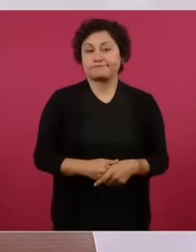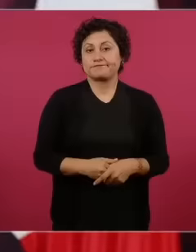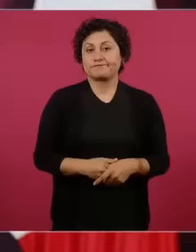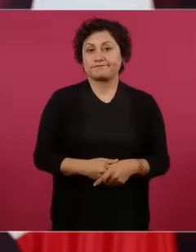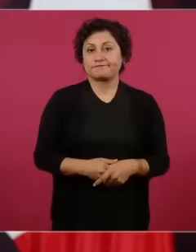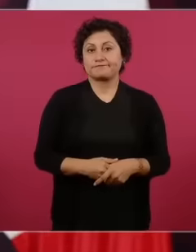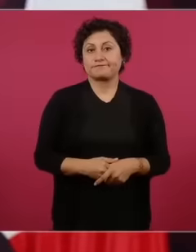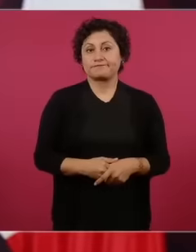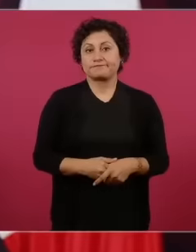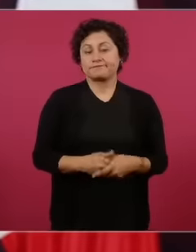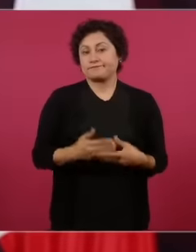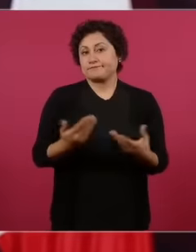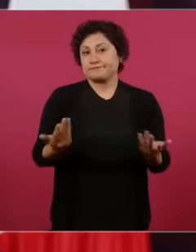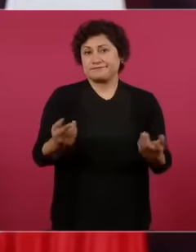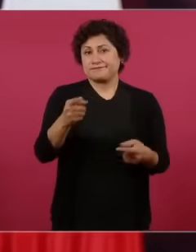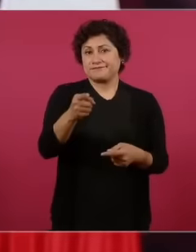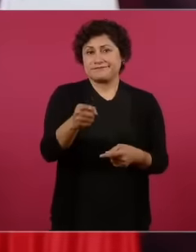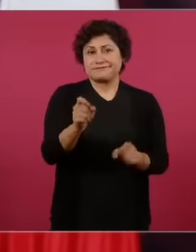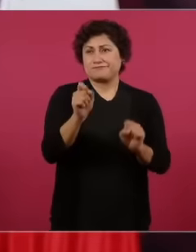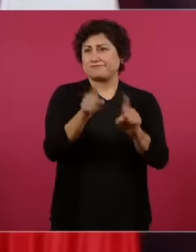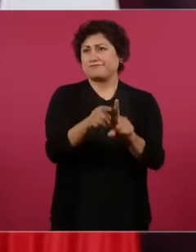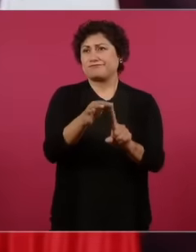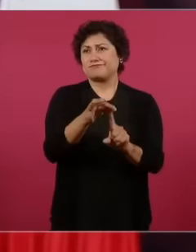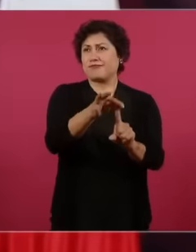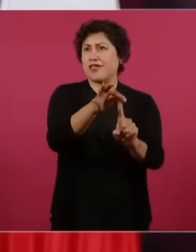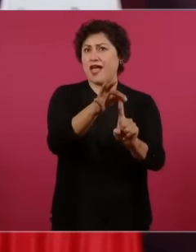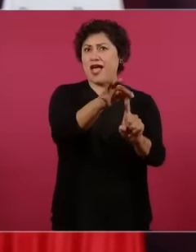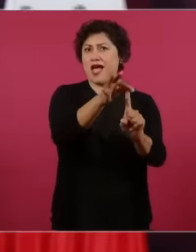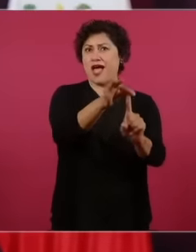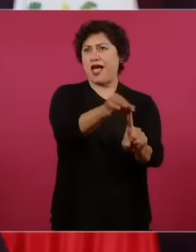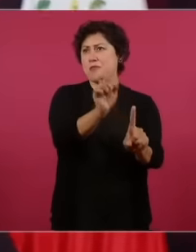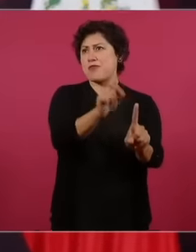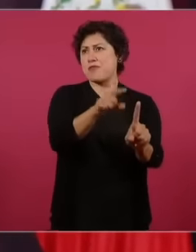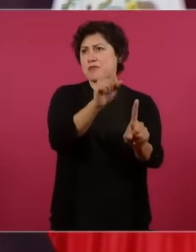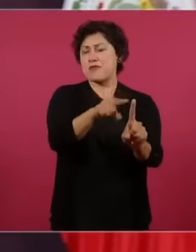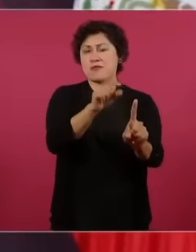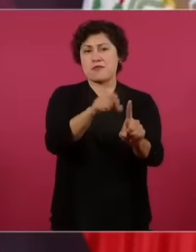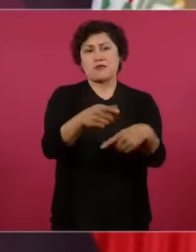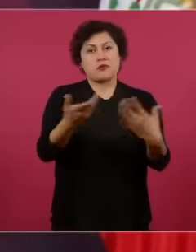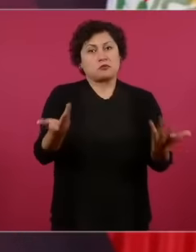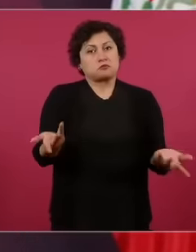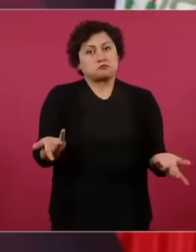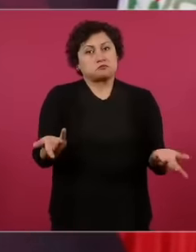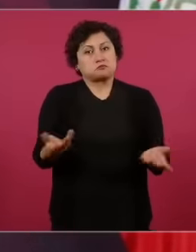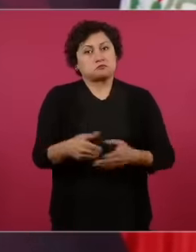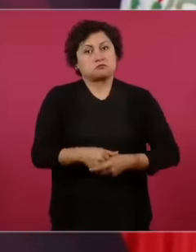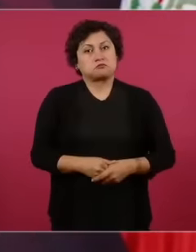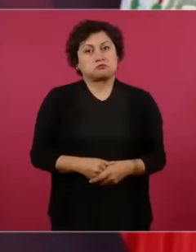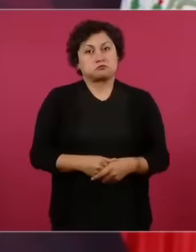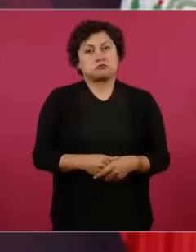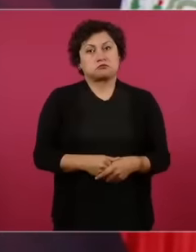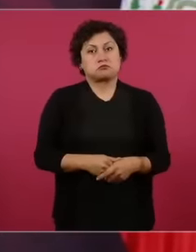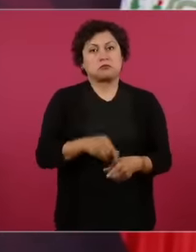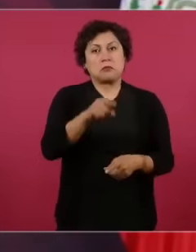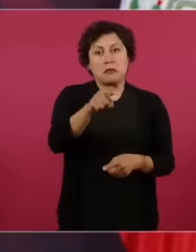did anything. What they did was convince Mrs. Beatriz to